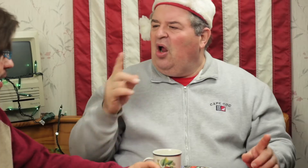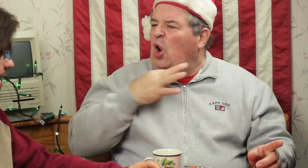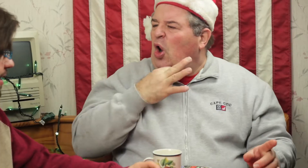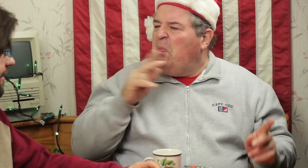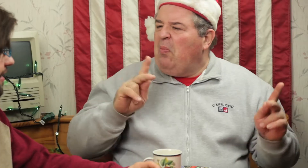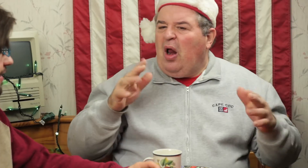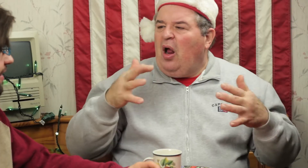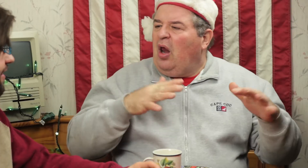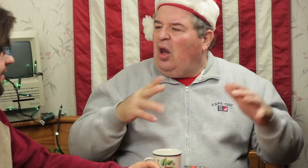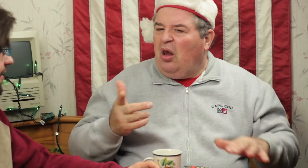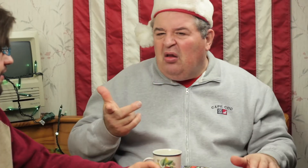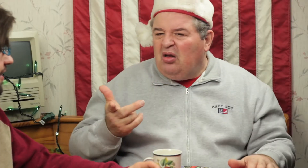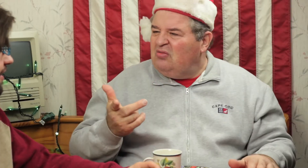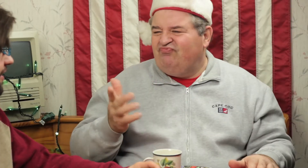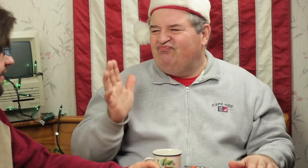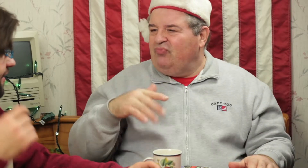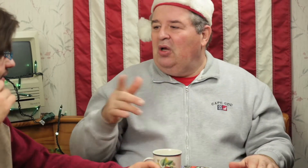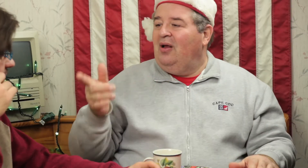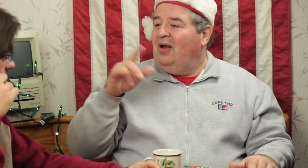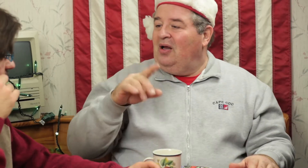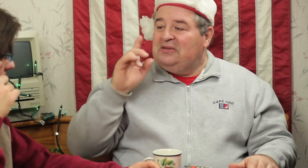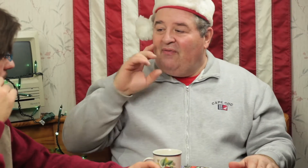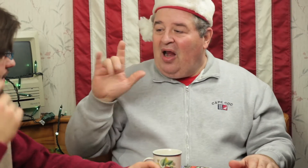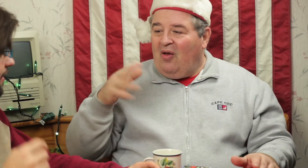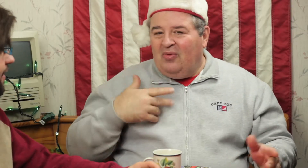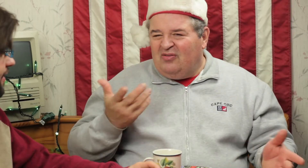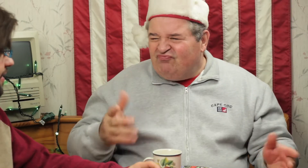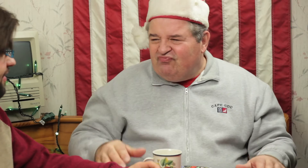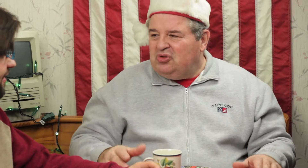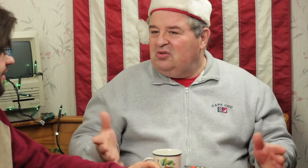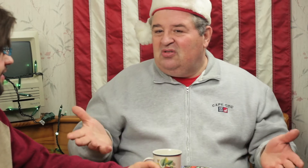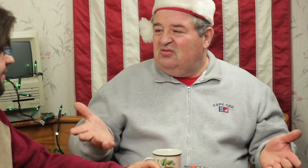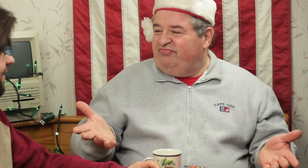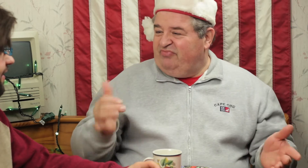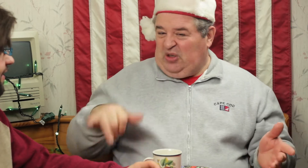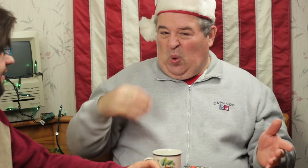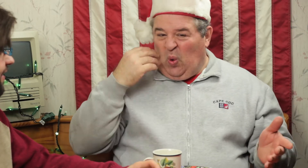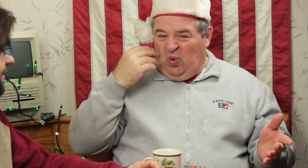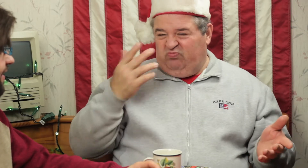I was curious to see the people. I went to the deaf club, too. Stay home?